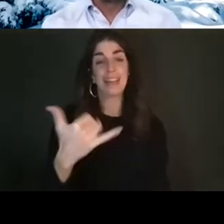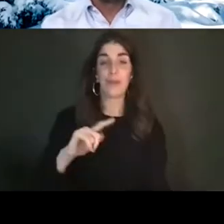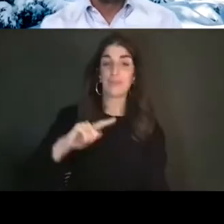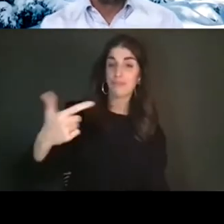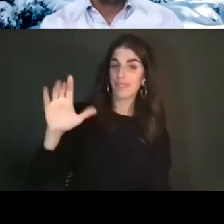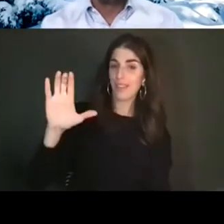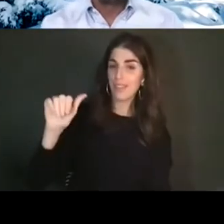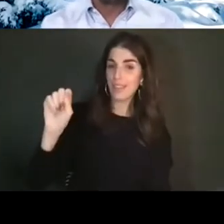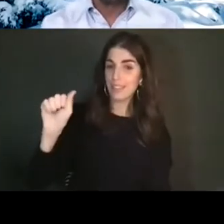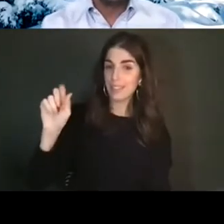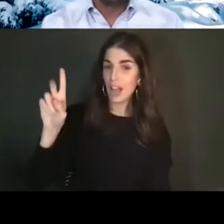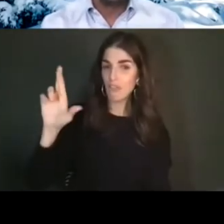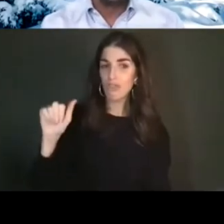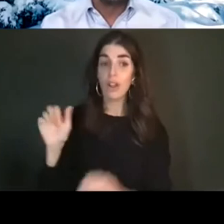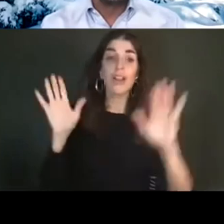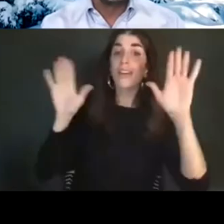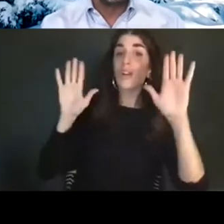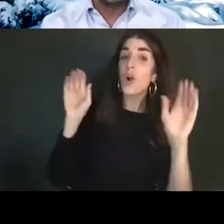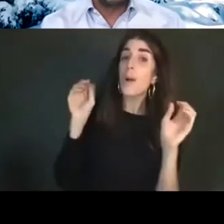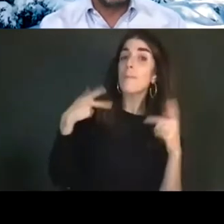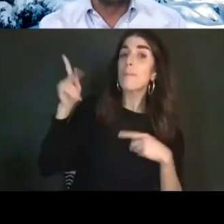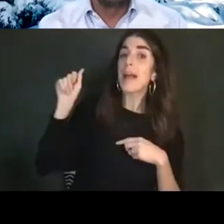Or Pam! >> JEFF: Or Pam!